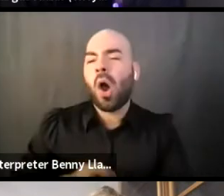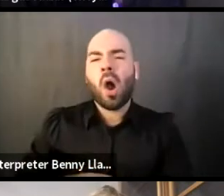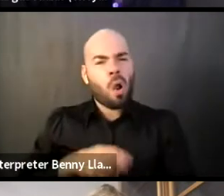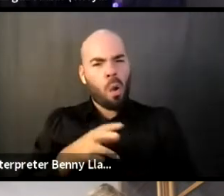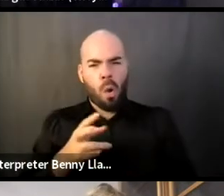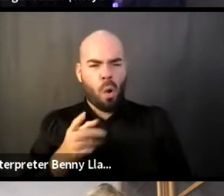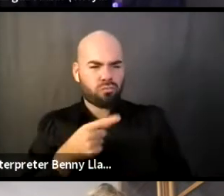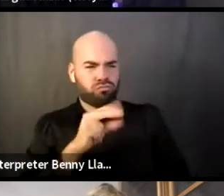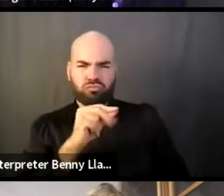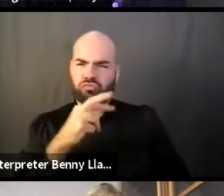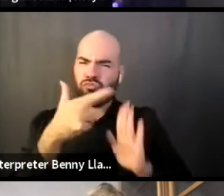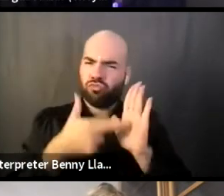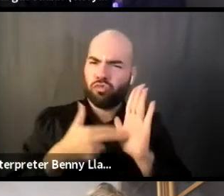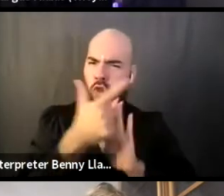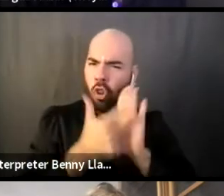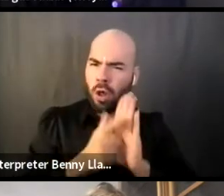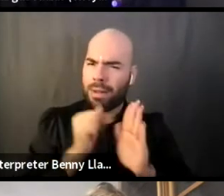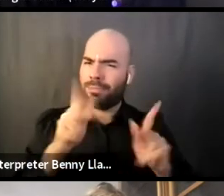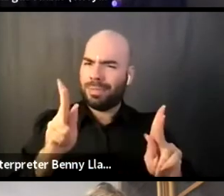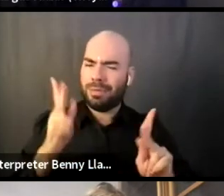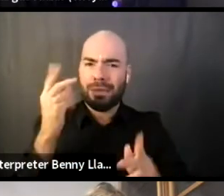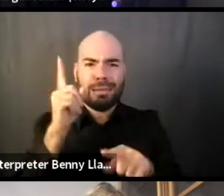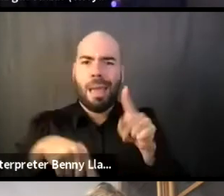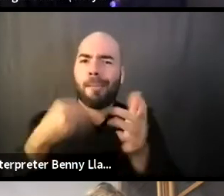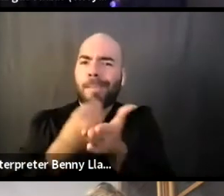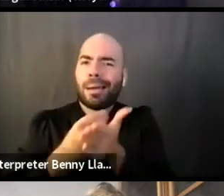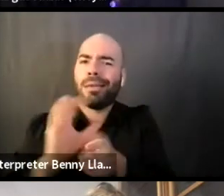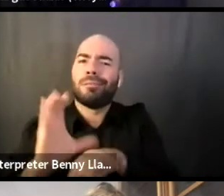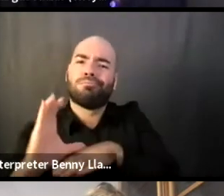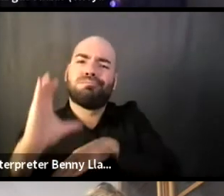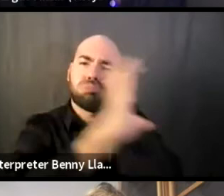And so we definitely have a lot less opportunities